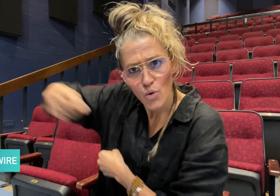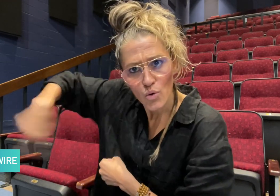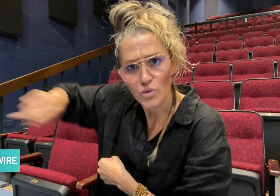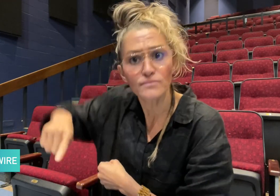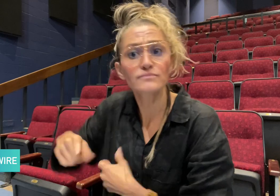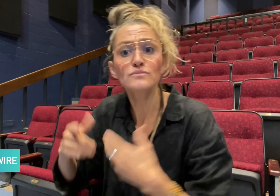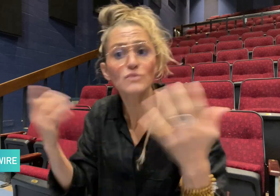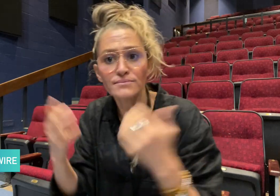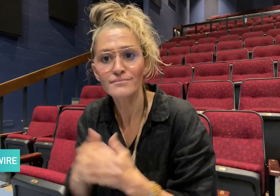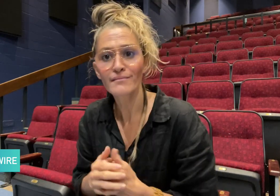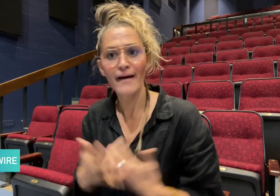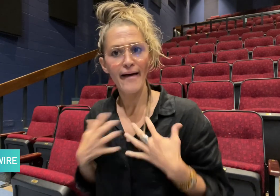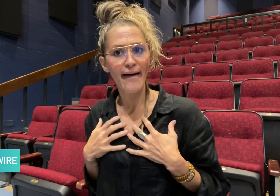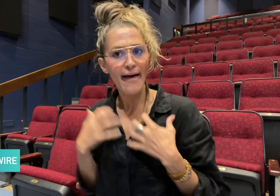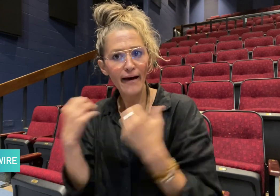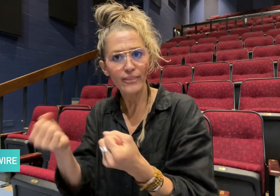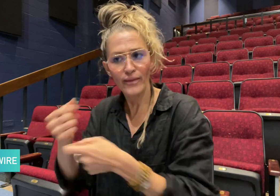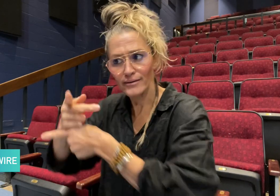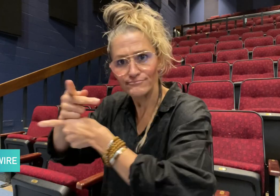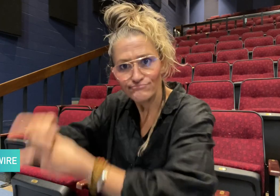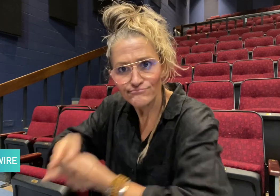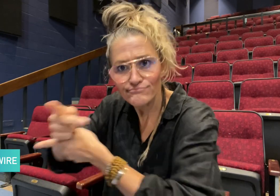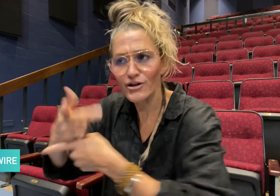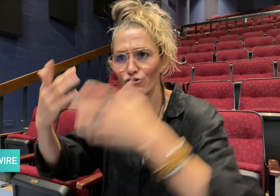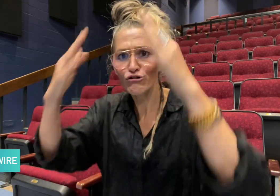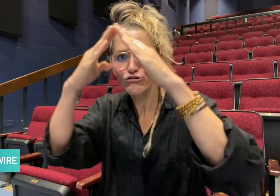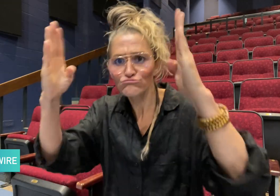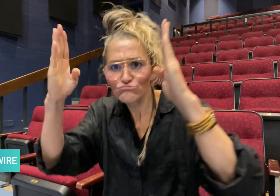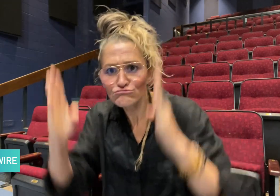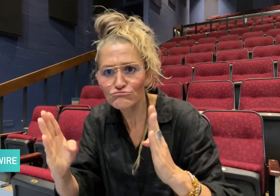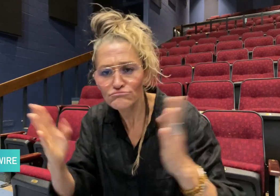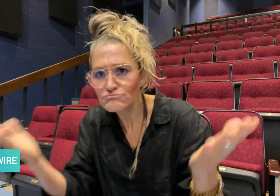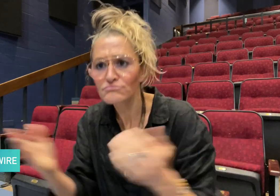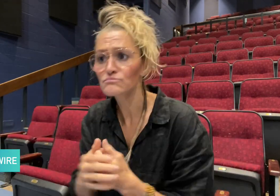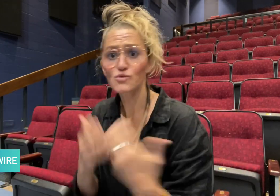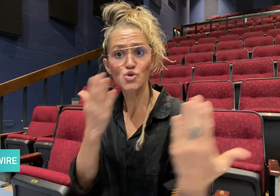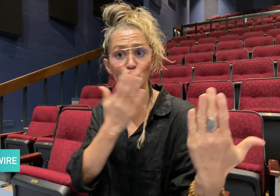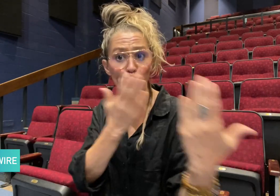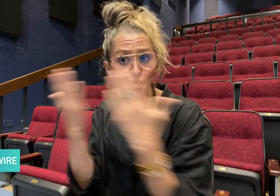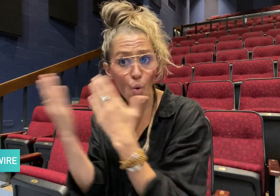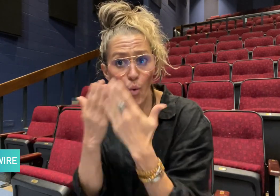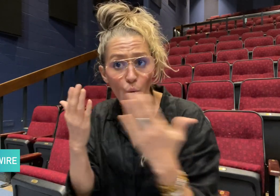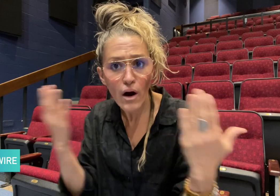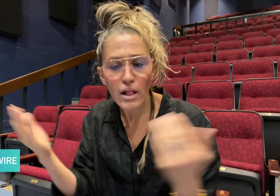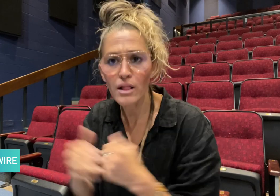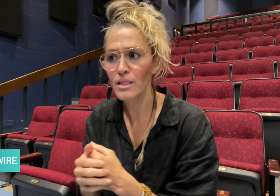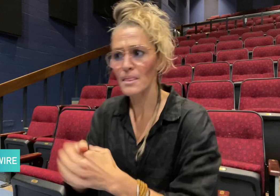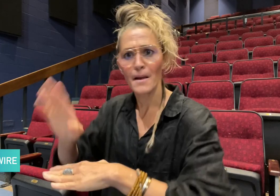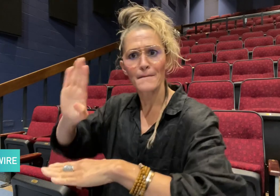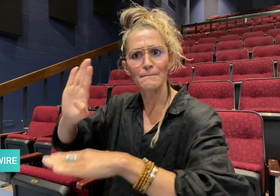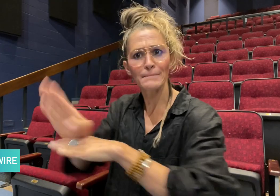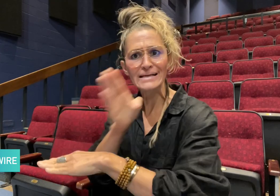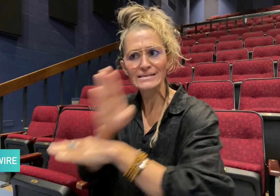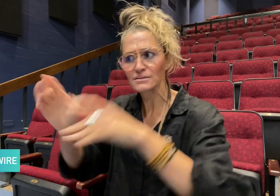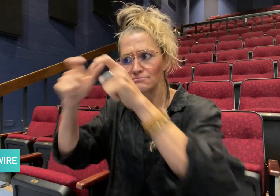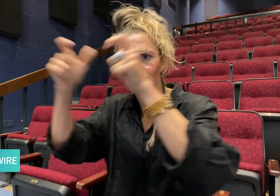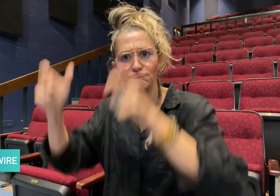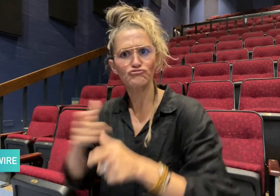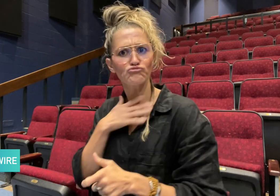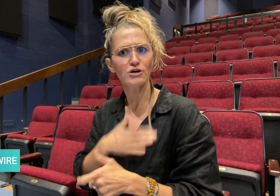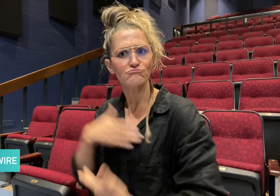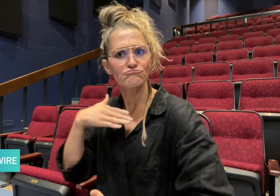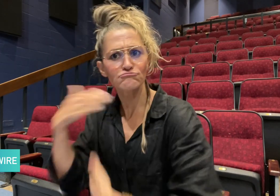including health care facilities, schools, business